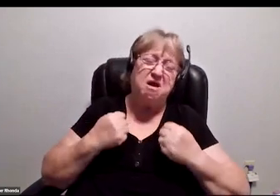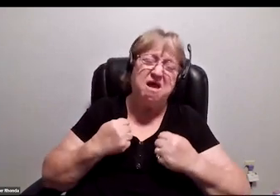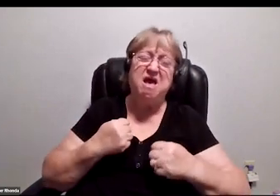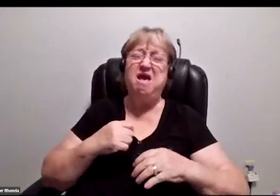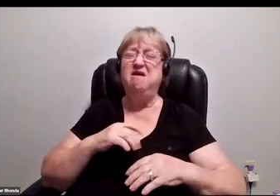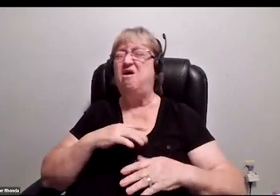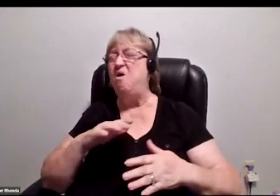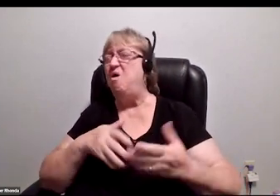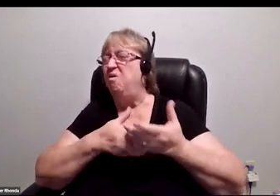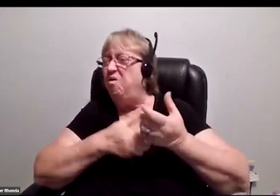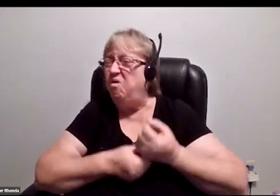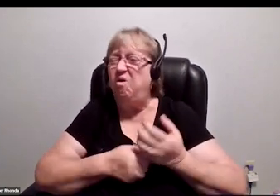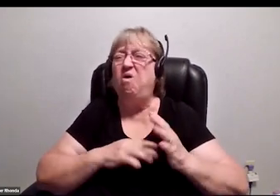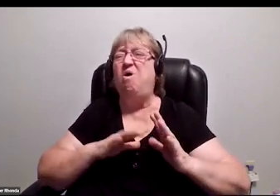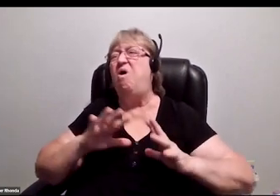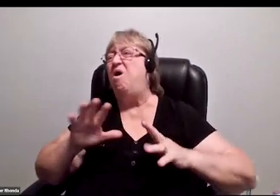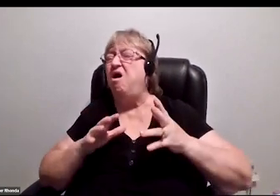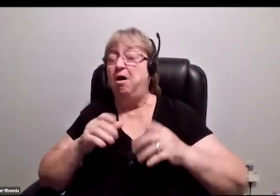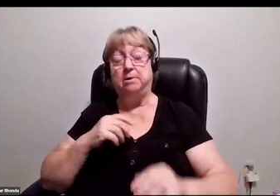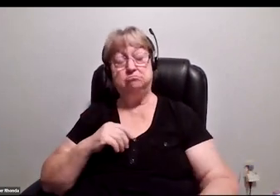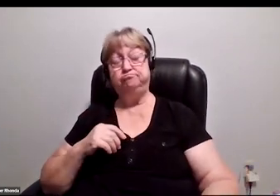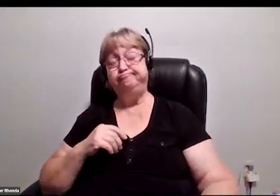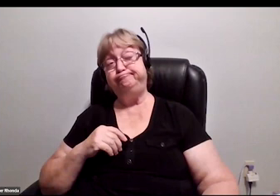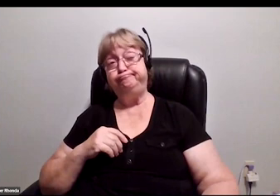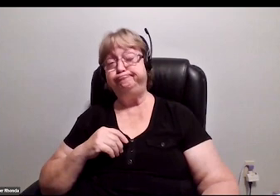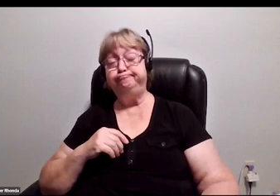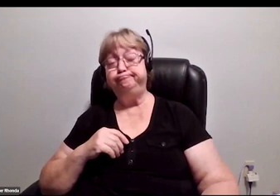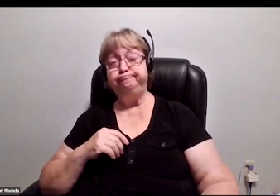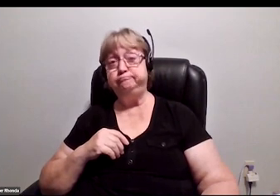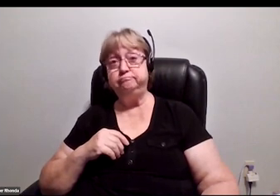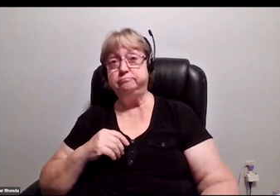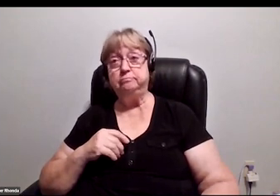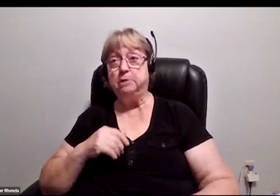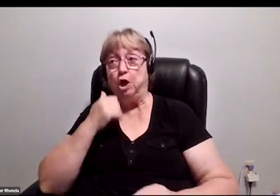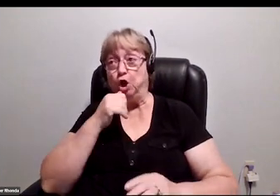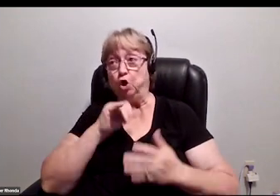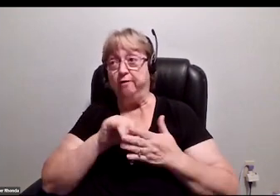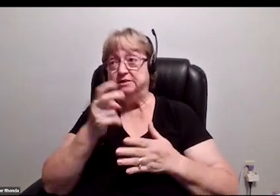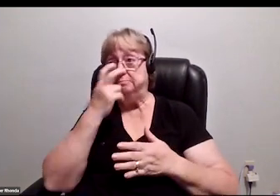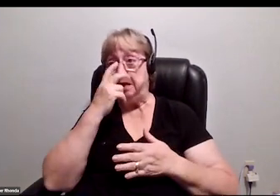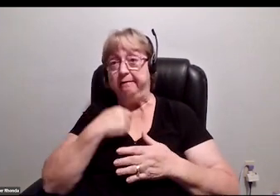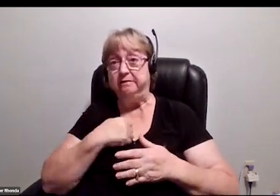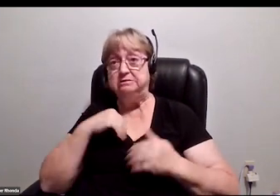about that stuff." I'm like, "I'm not brave or courageous. I'm just a girl who's blind that's tired of having to explain myself,